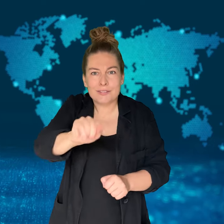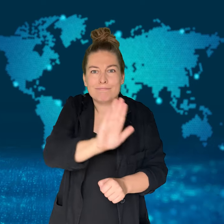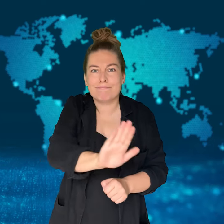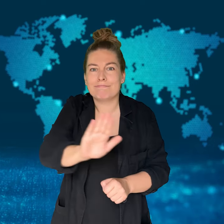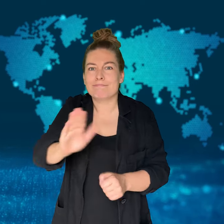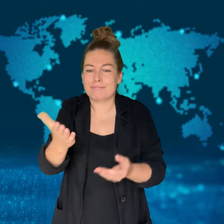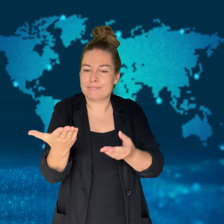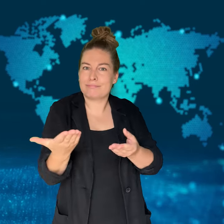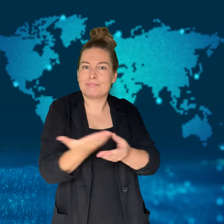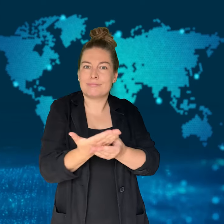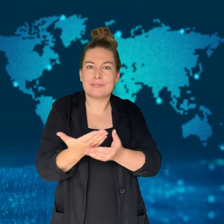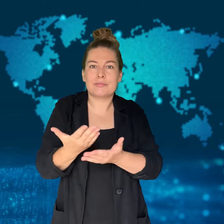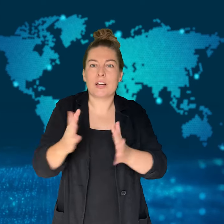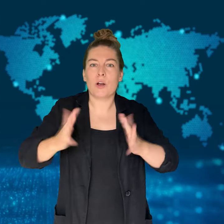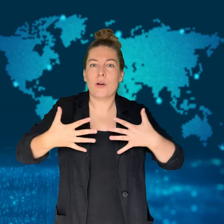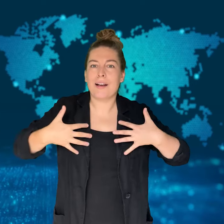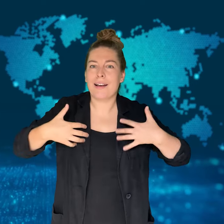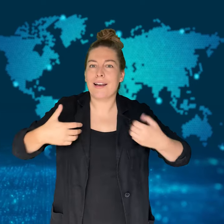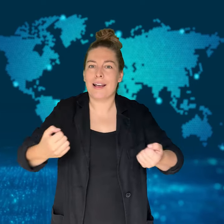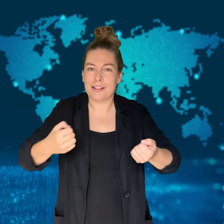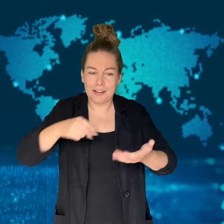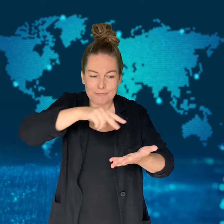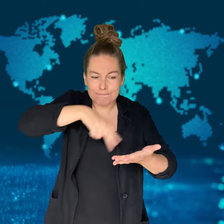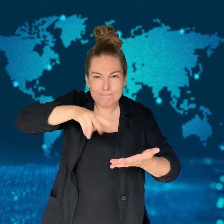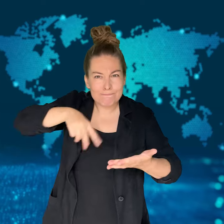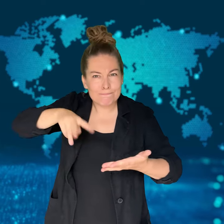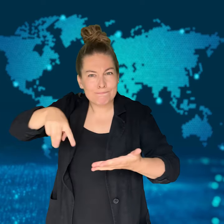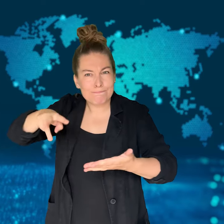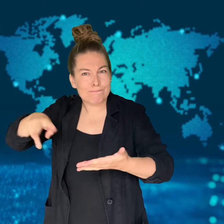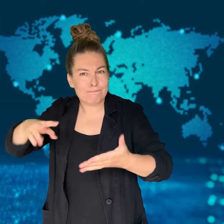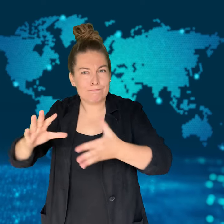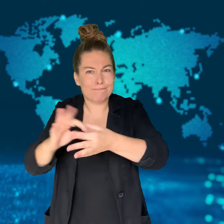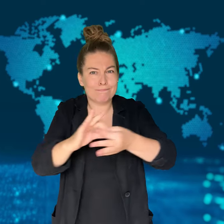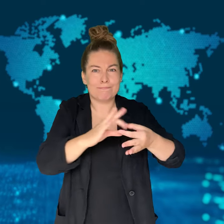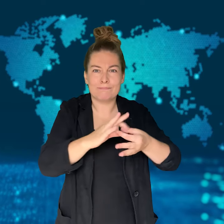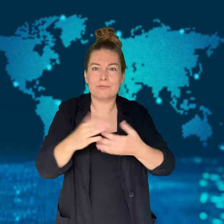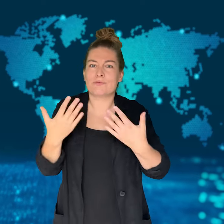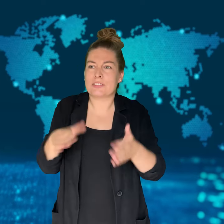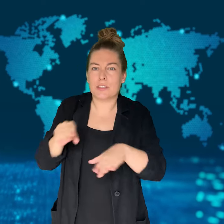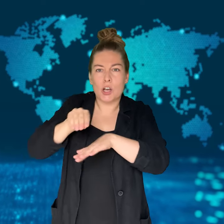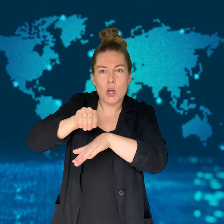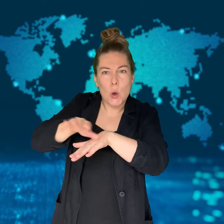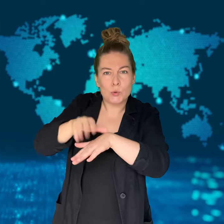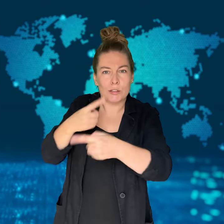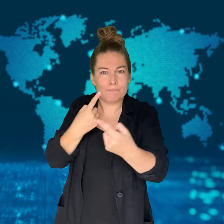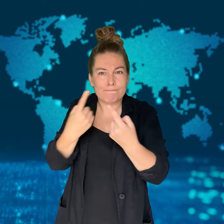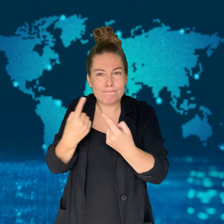The cumulative sentence for the 224 criminal counts is